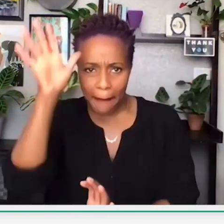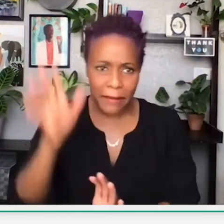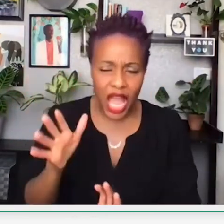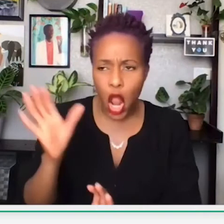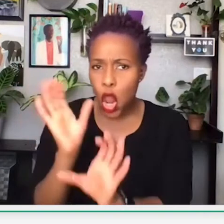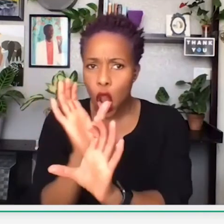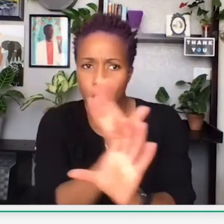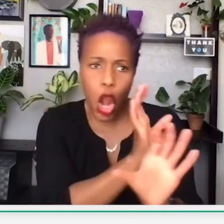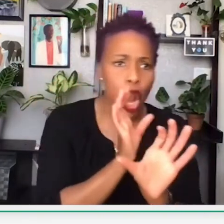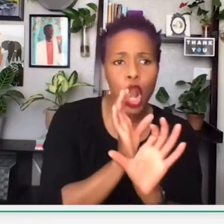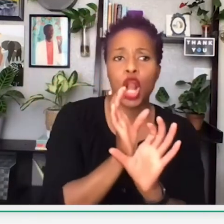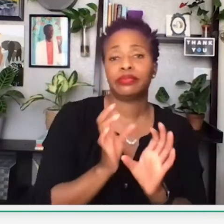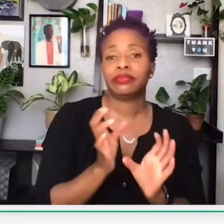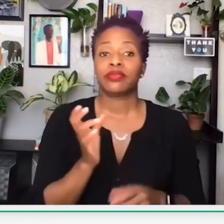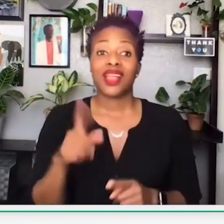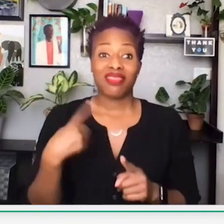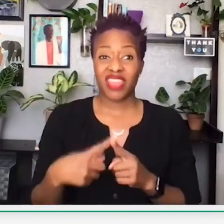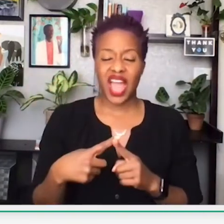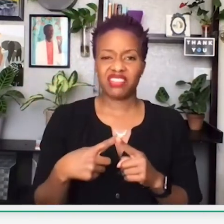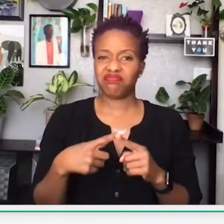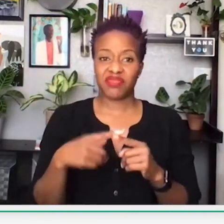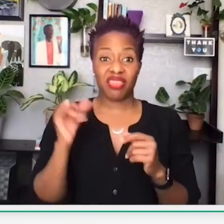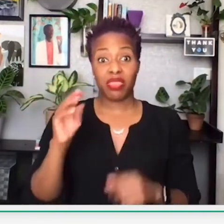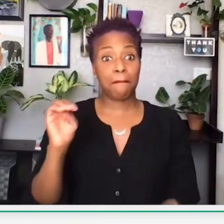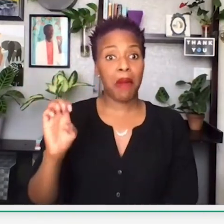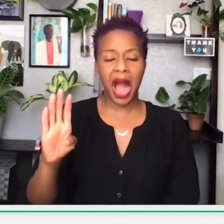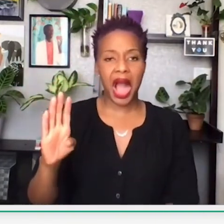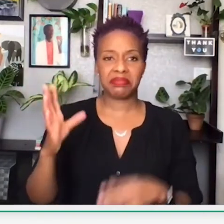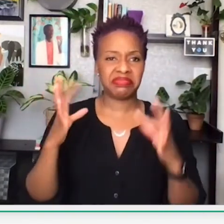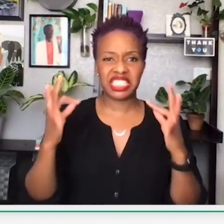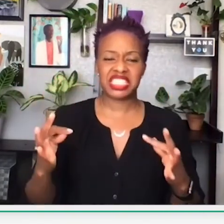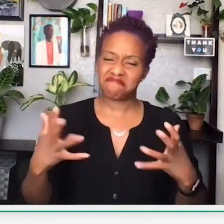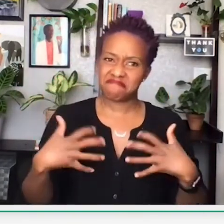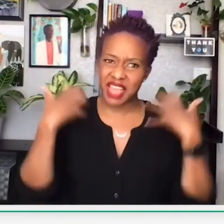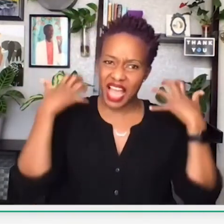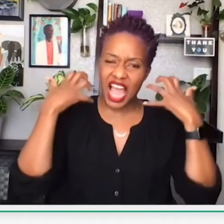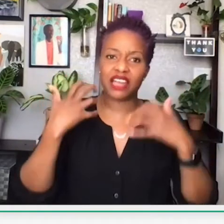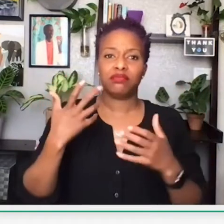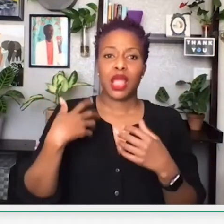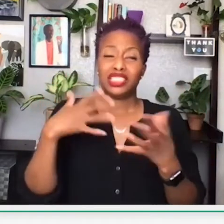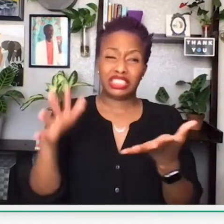Because of that, there was a mob that seeked out the black man that was in the elevator.